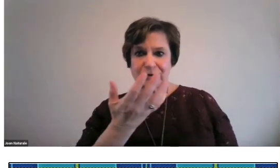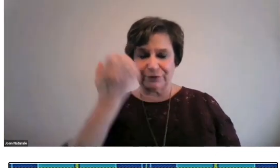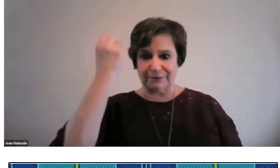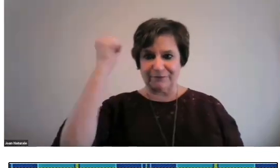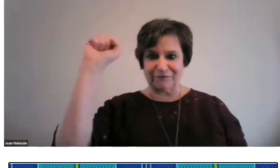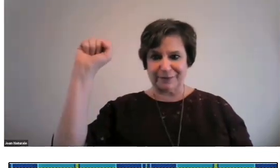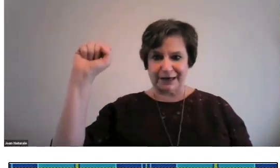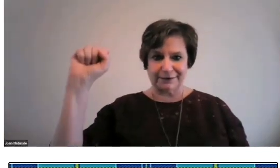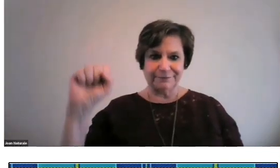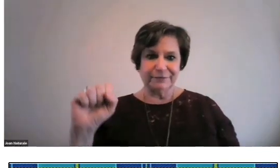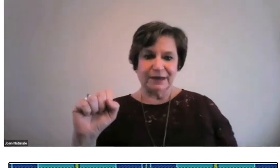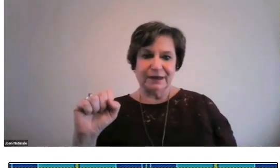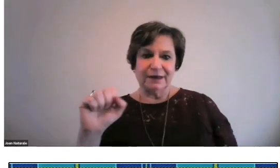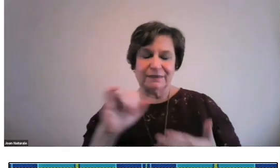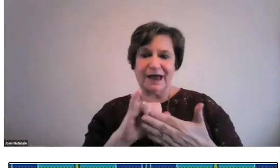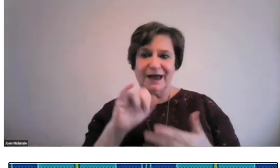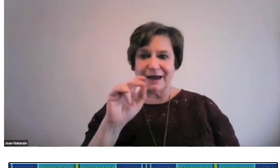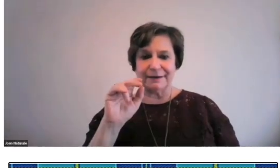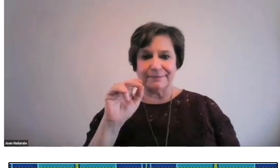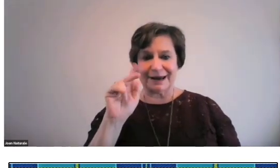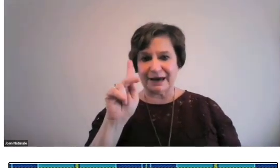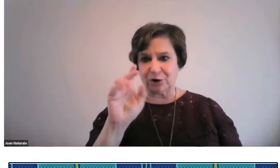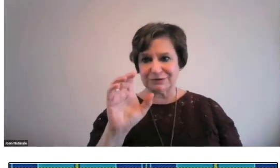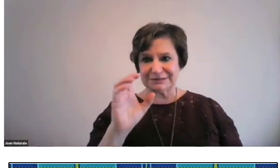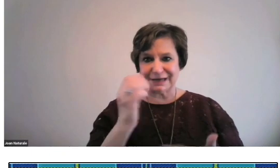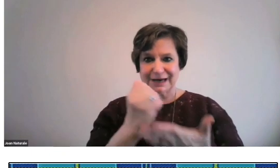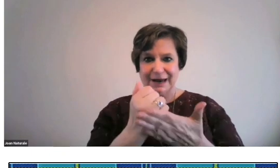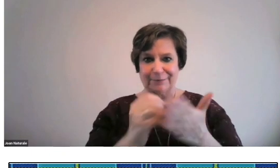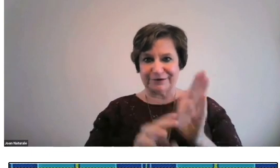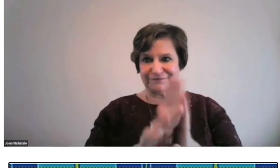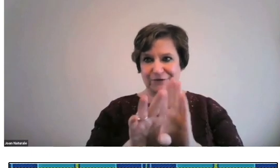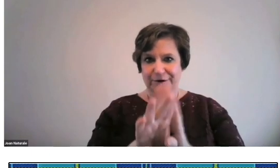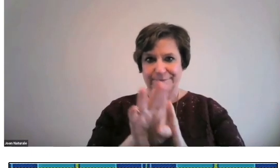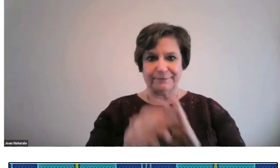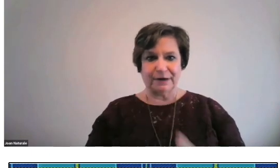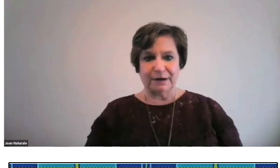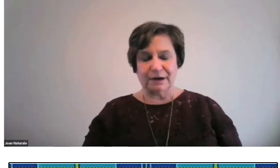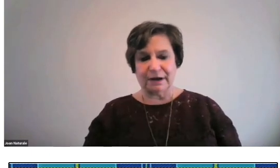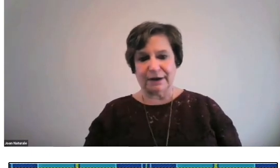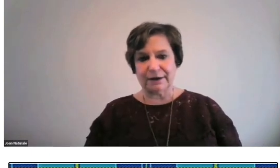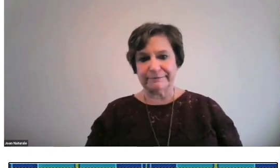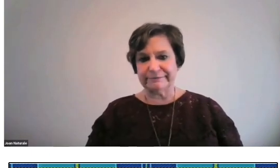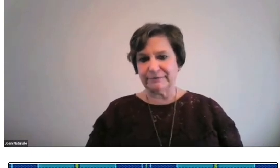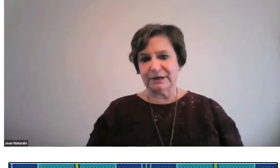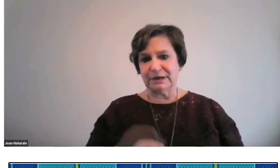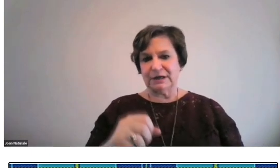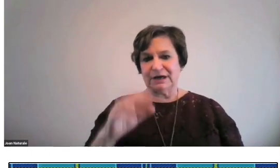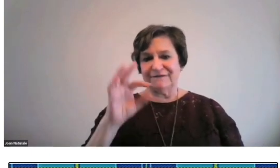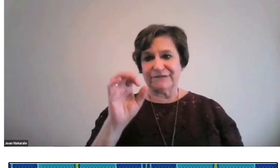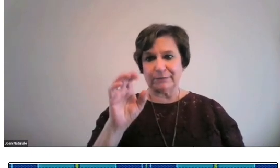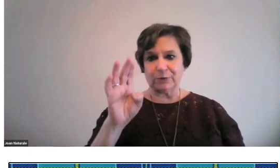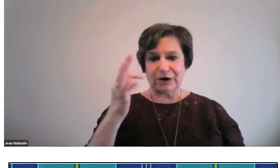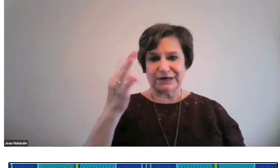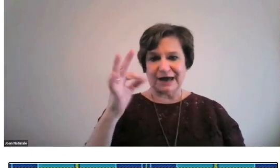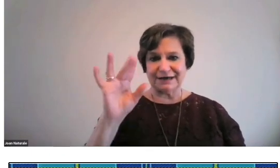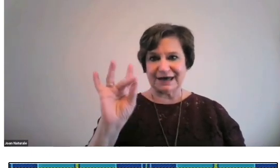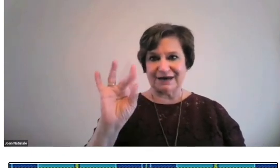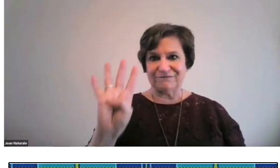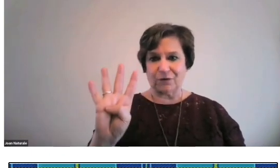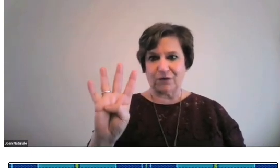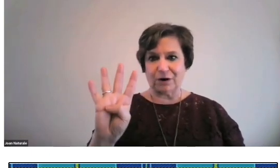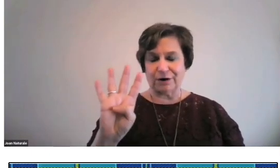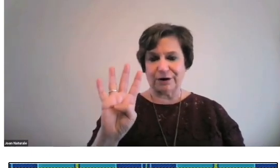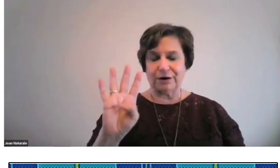Another important collection is the ASL Poetry Movement that Karen Christie helped develop.